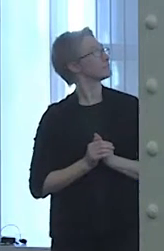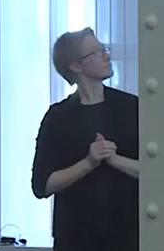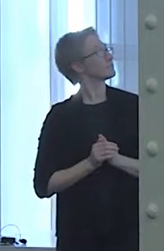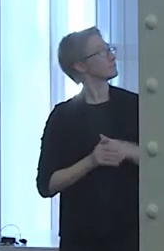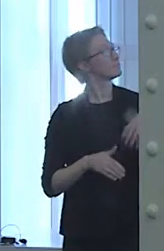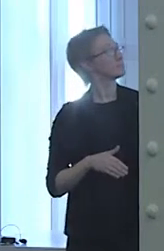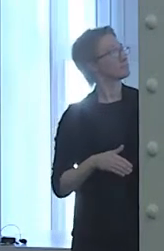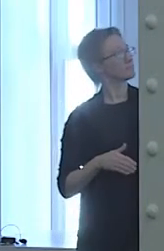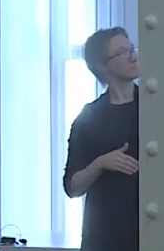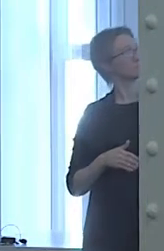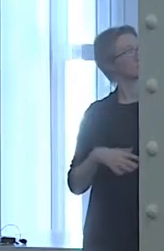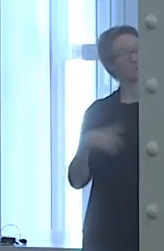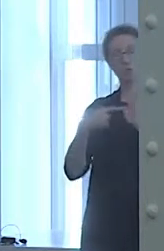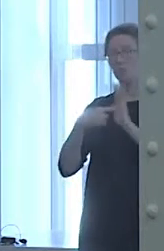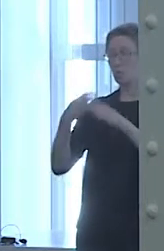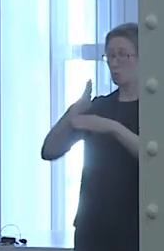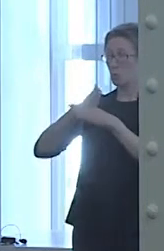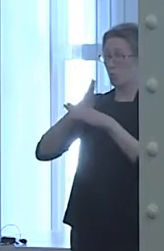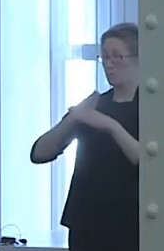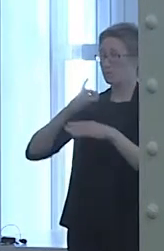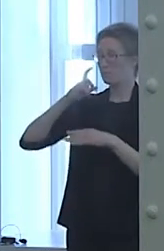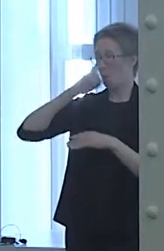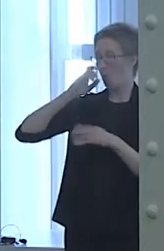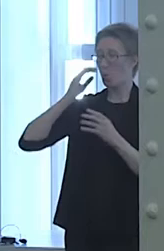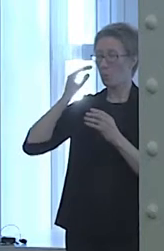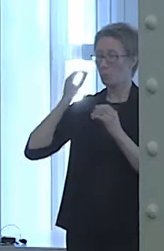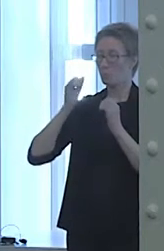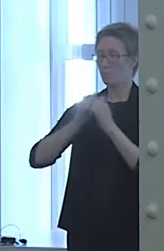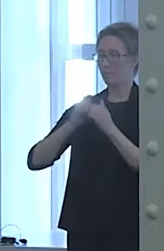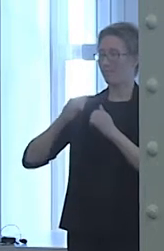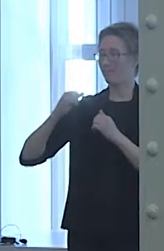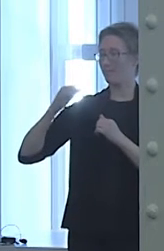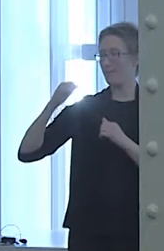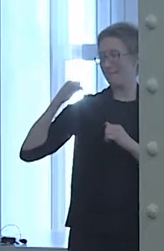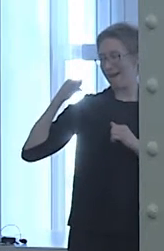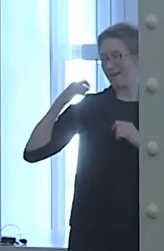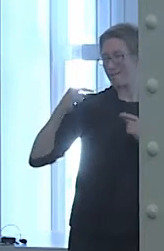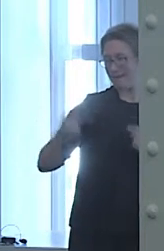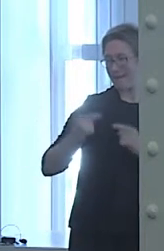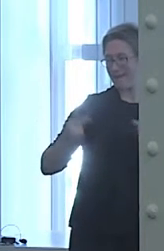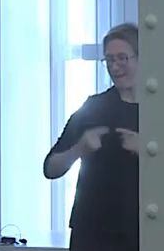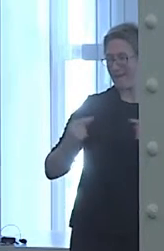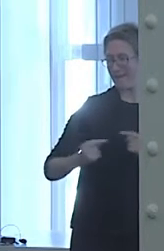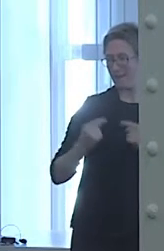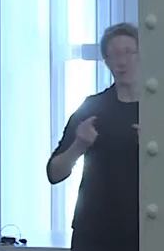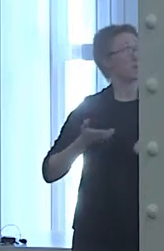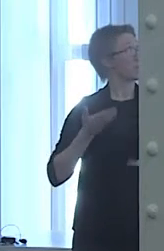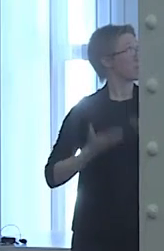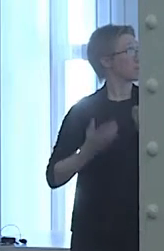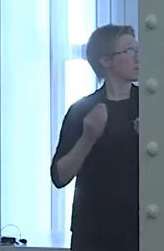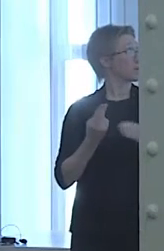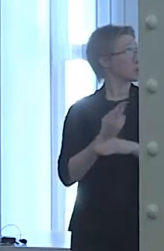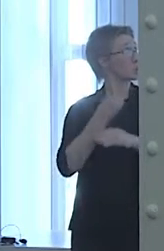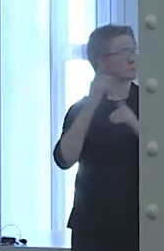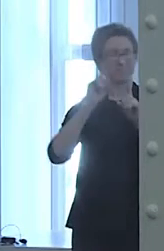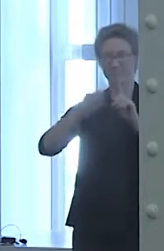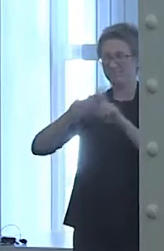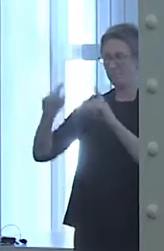Examples of somatic symptoms are backaches, back pain, insomnia, indigestion, stomachaches, and headaches.